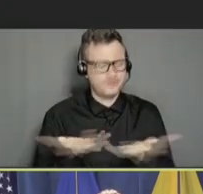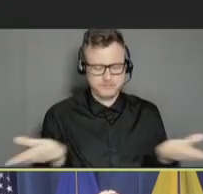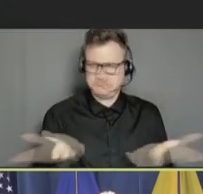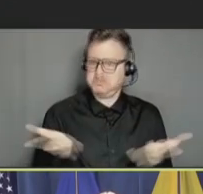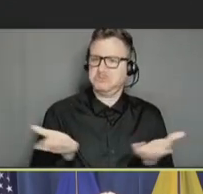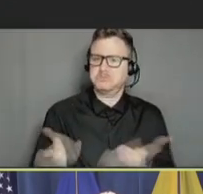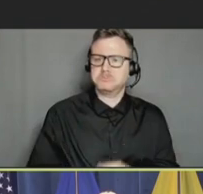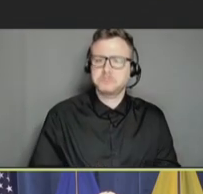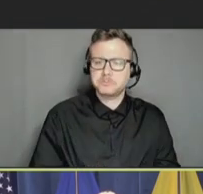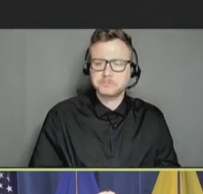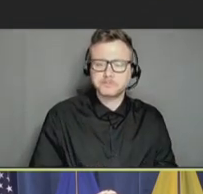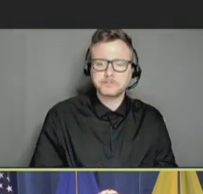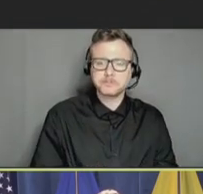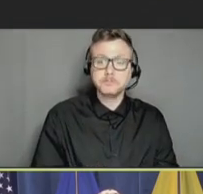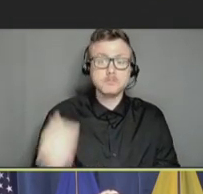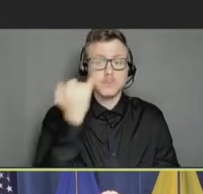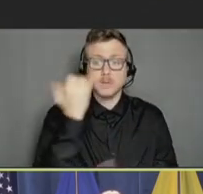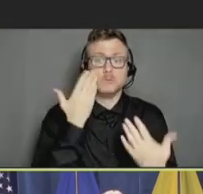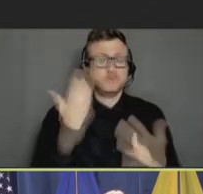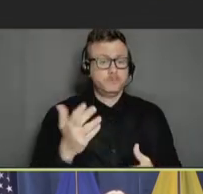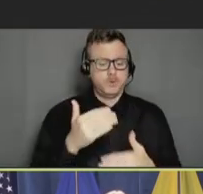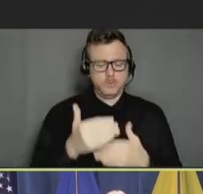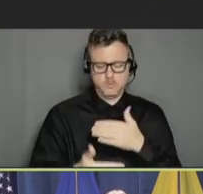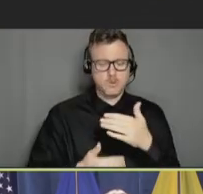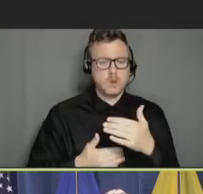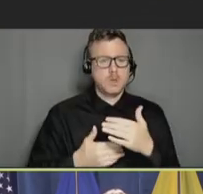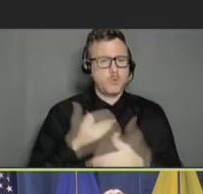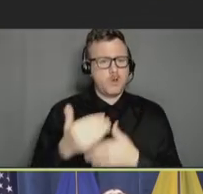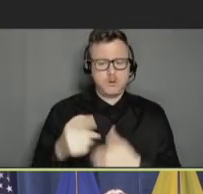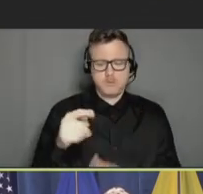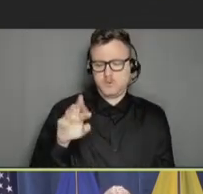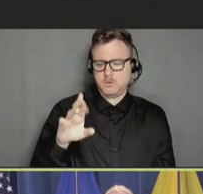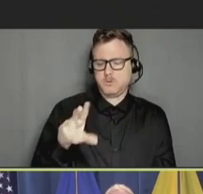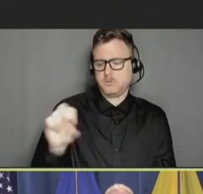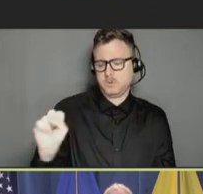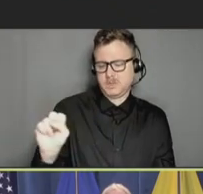For those of you that do not know, the Progress Pride Flag was designed with additional colors